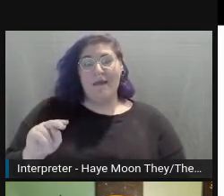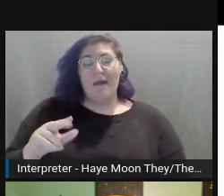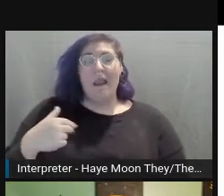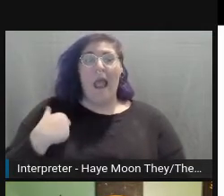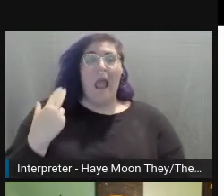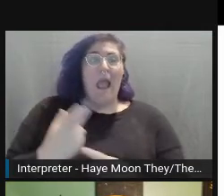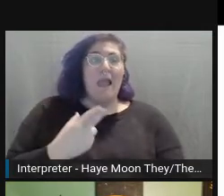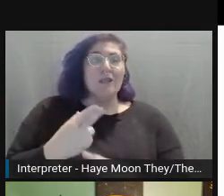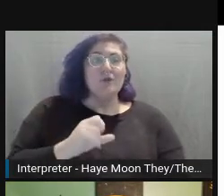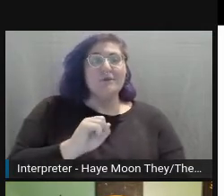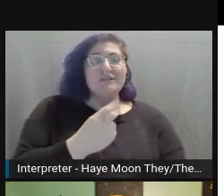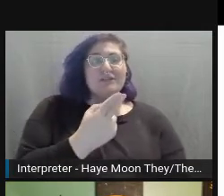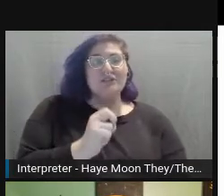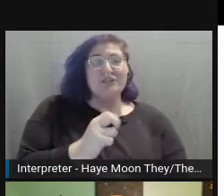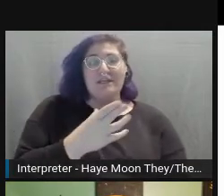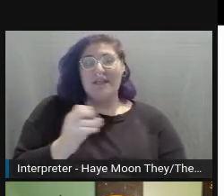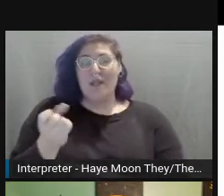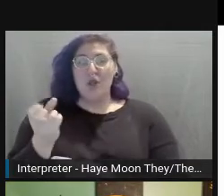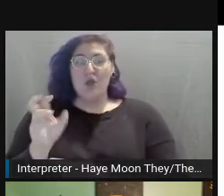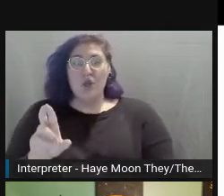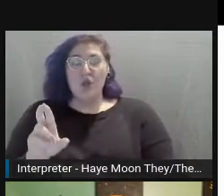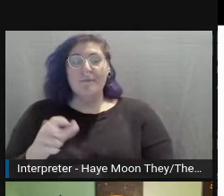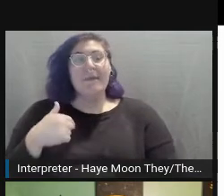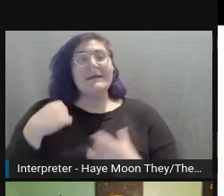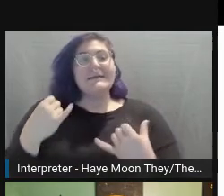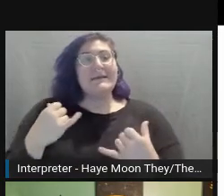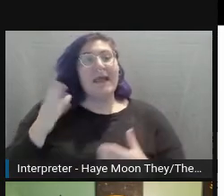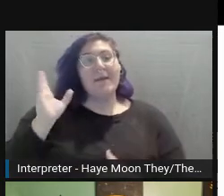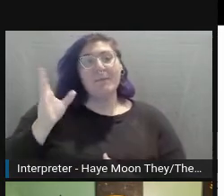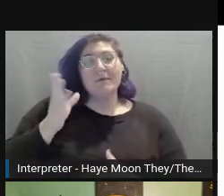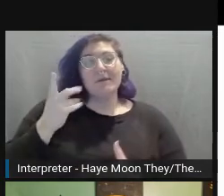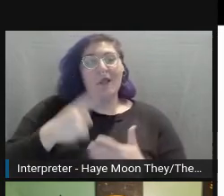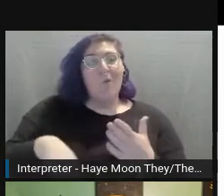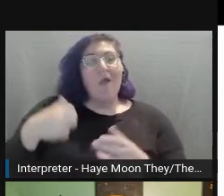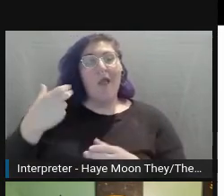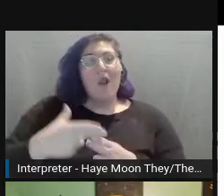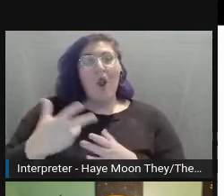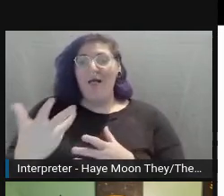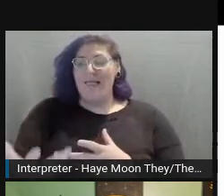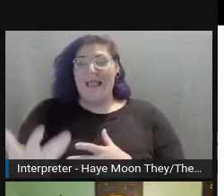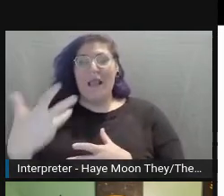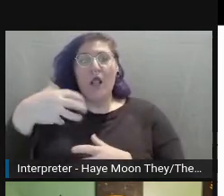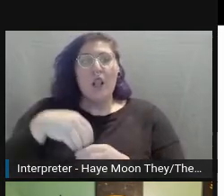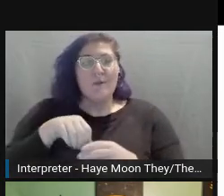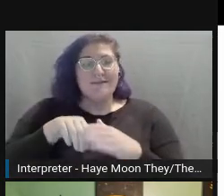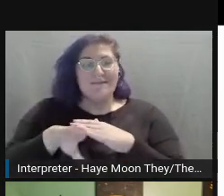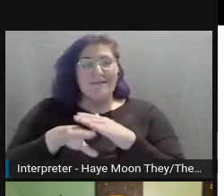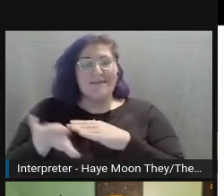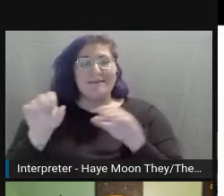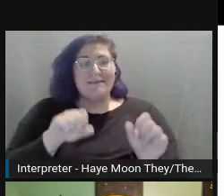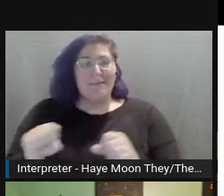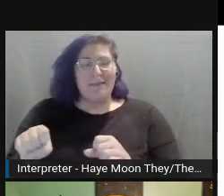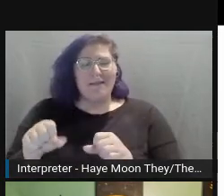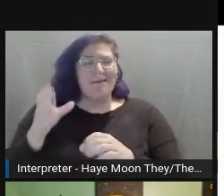Today I'm going to be presenting on what I call inclusive accessibility, thinking beyond colors and captions.